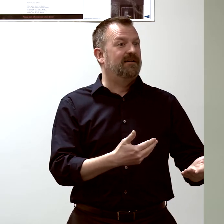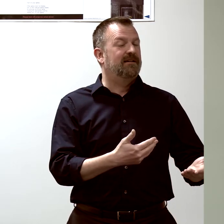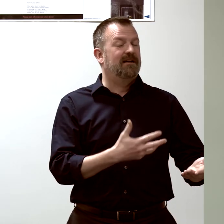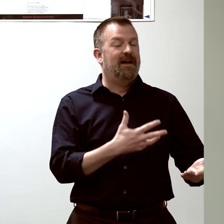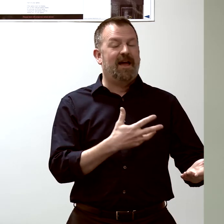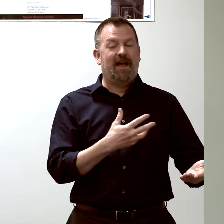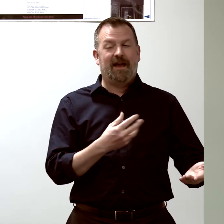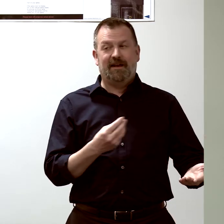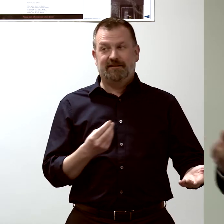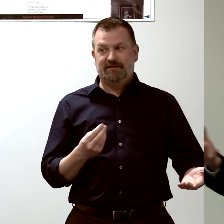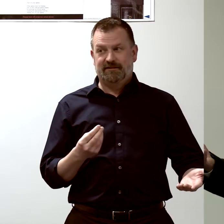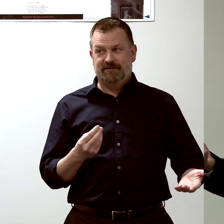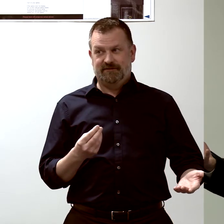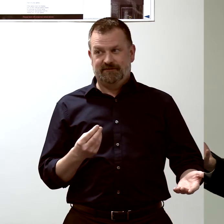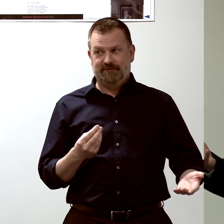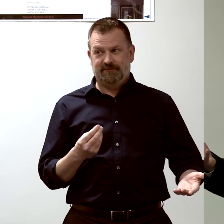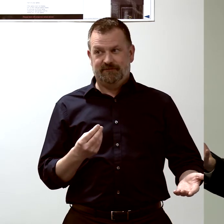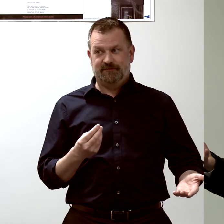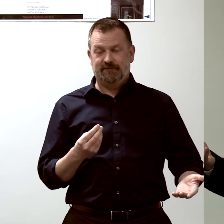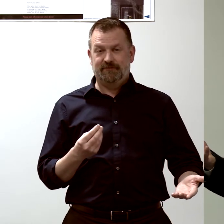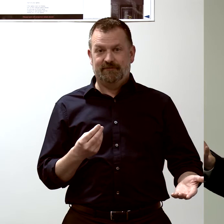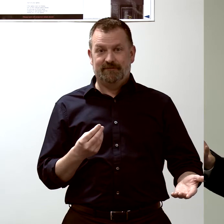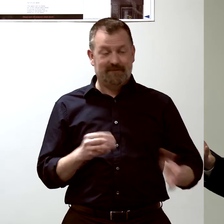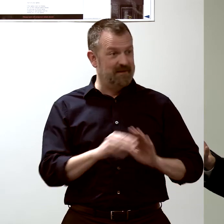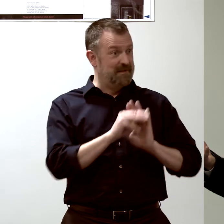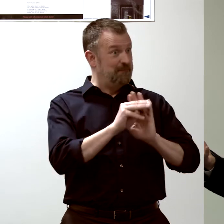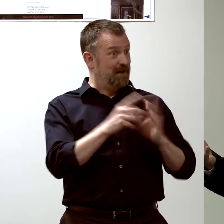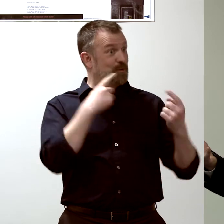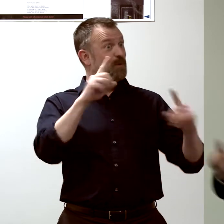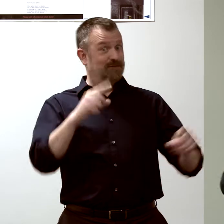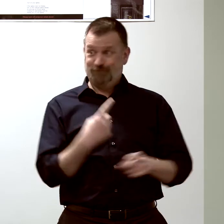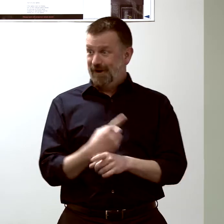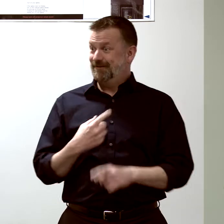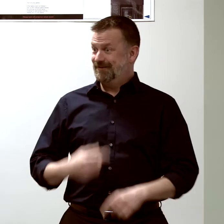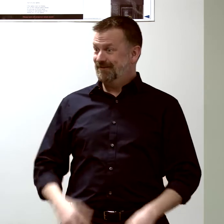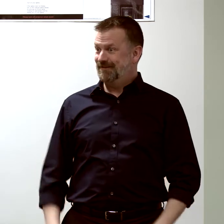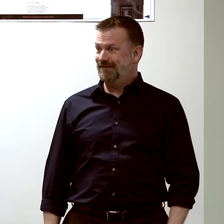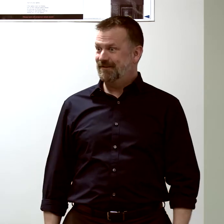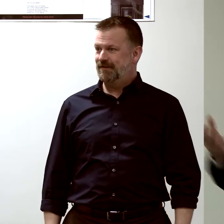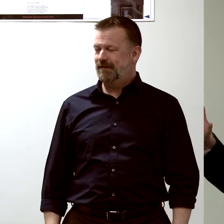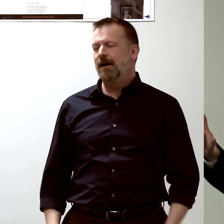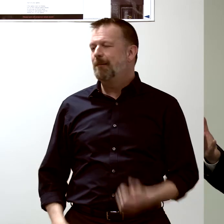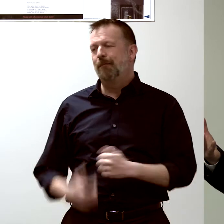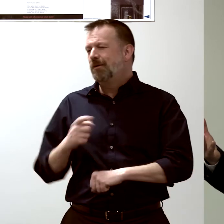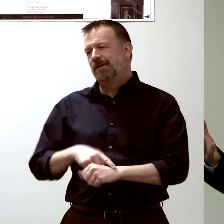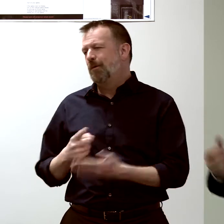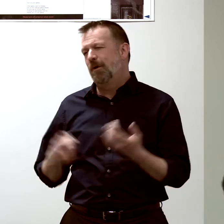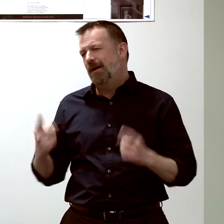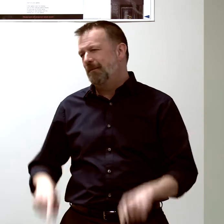and your model works, right? What happens most of the time?